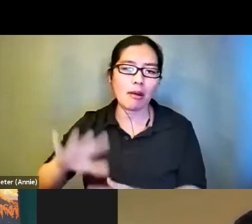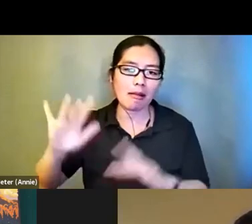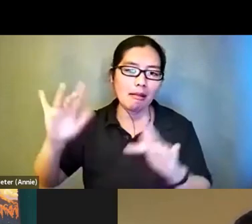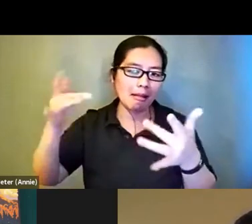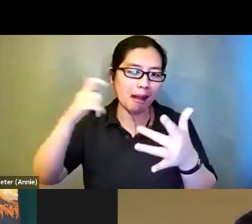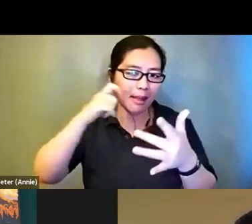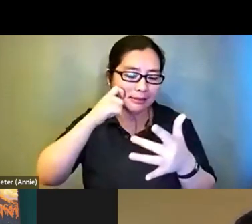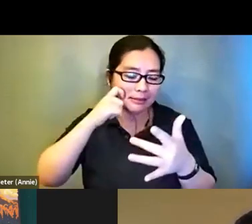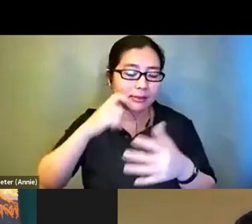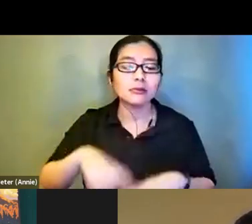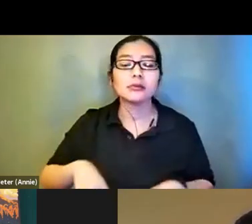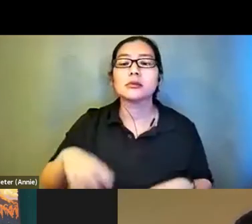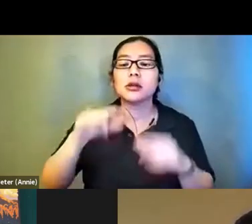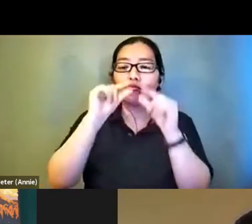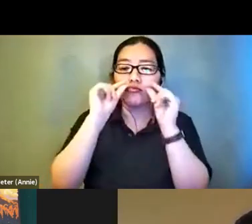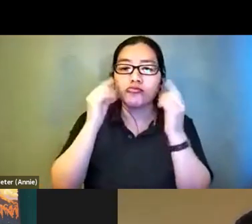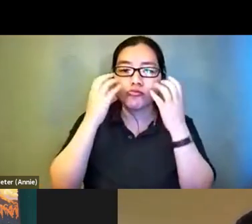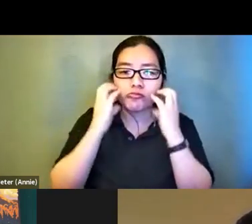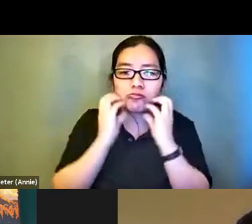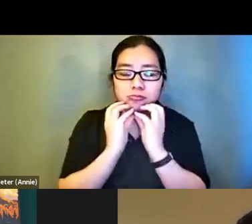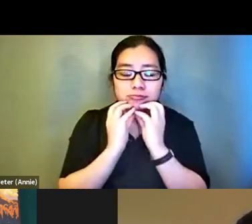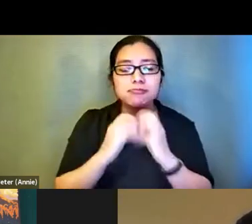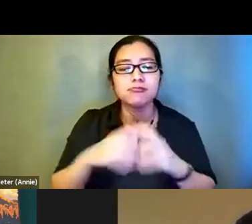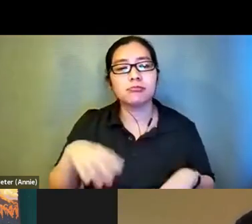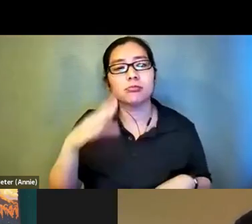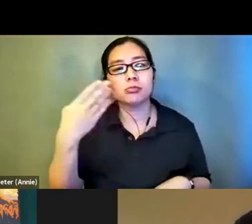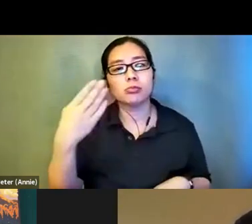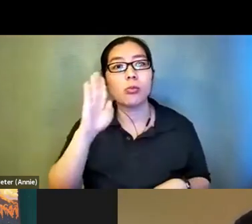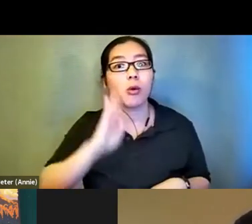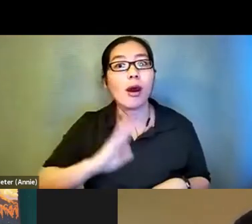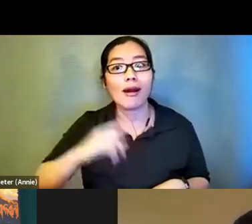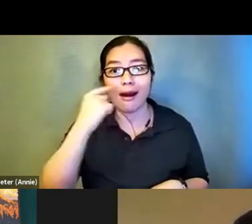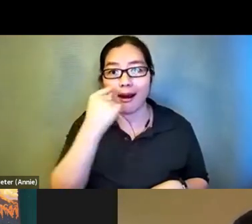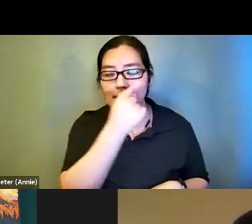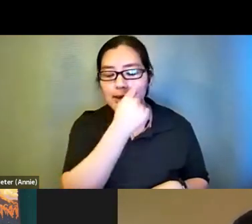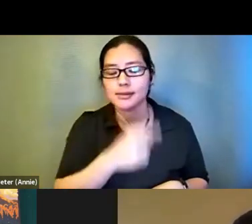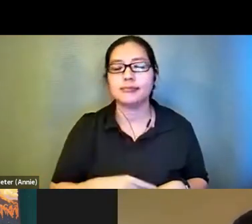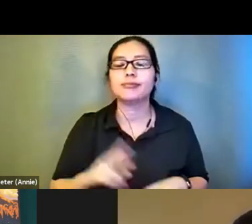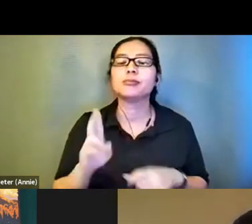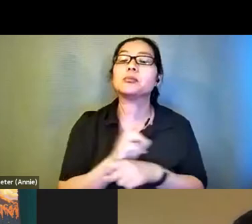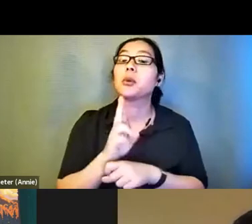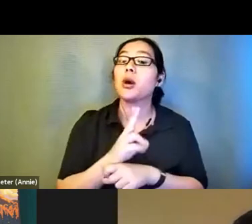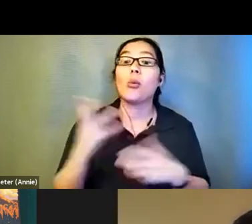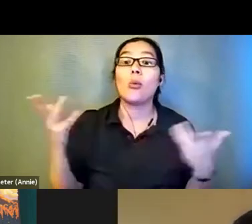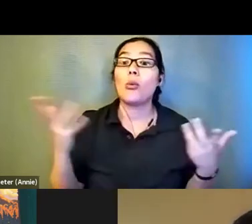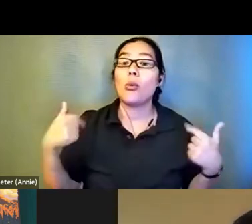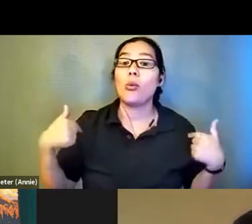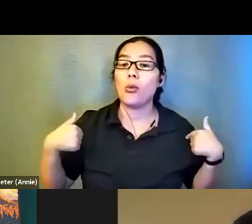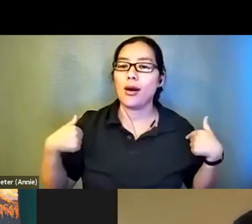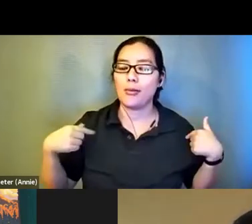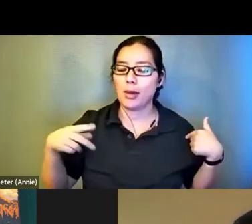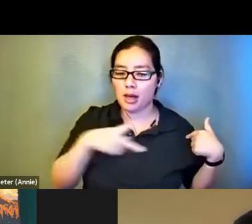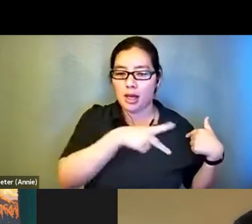mustache and beard, brown eyes. I am wearing my perspective two blind